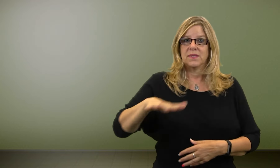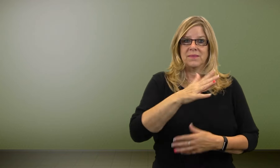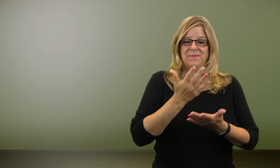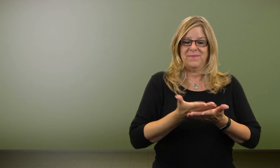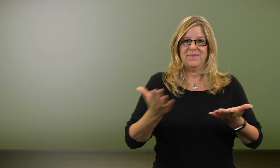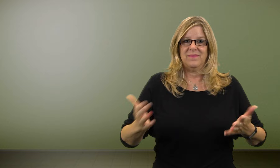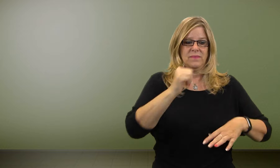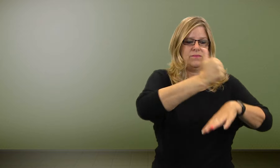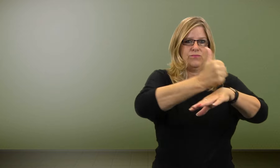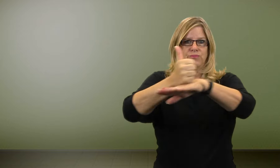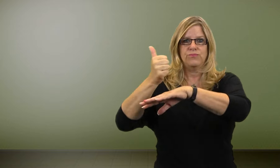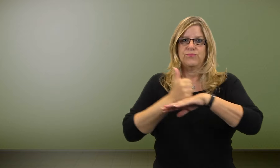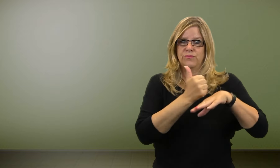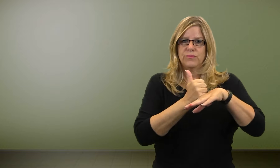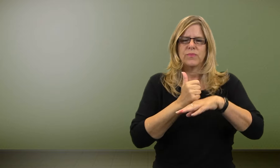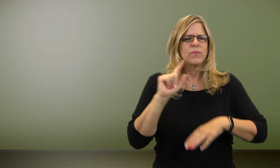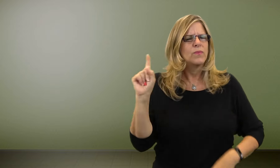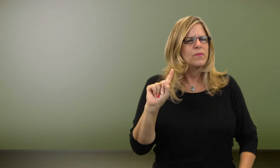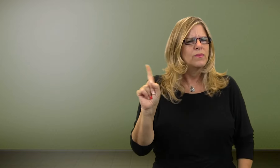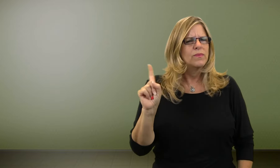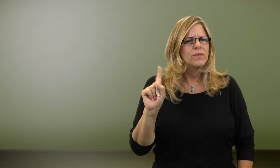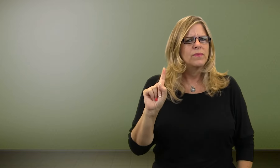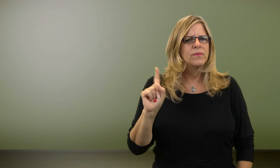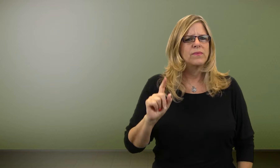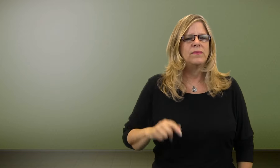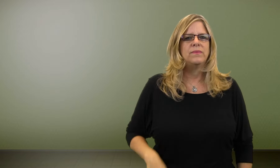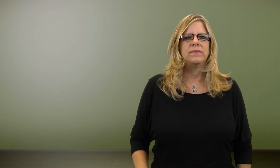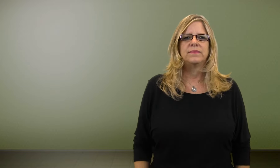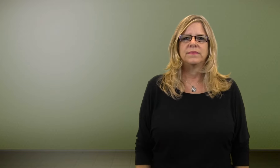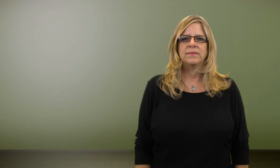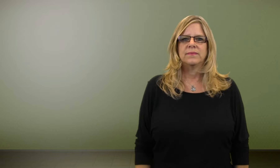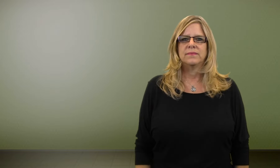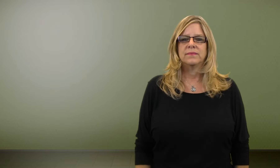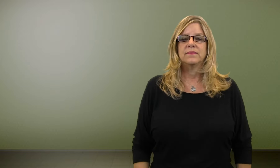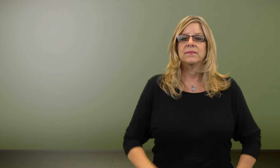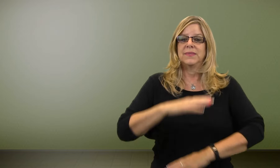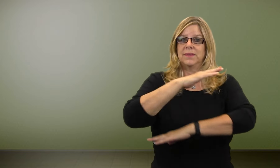That's where you establish objects in space.